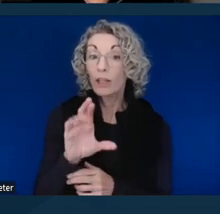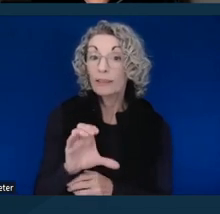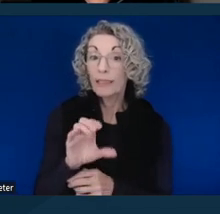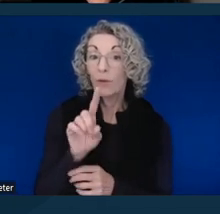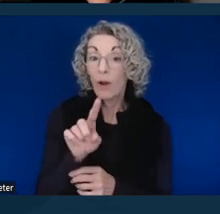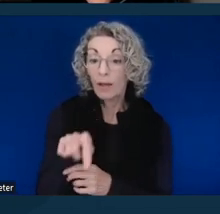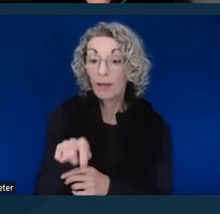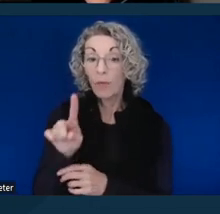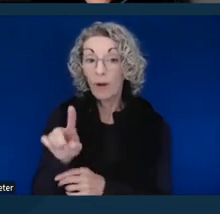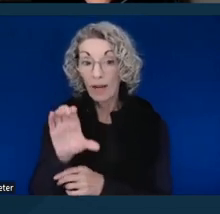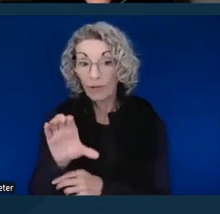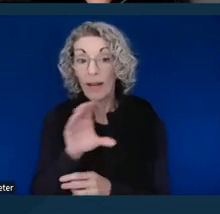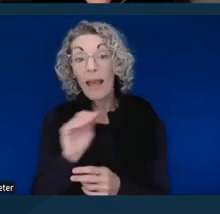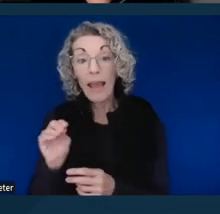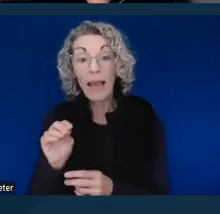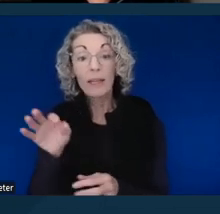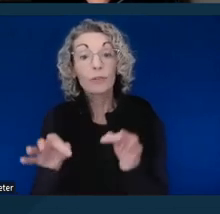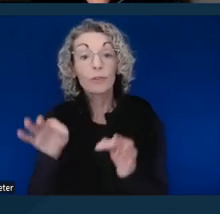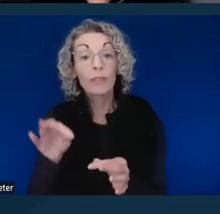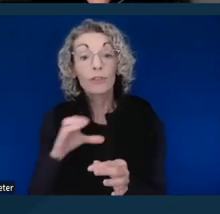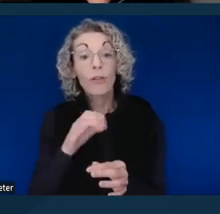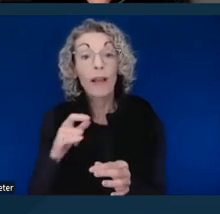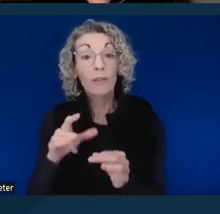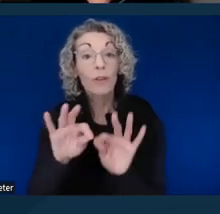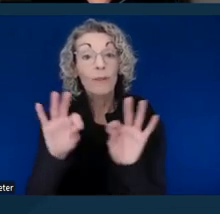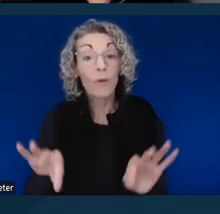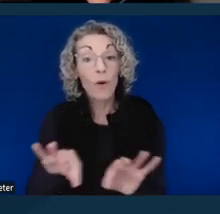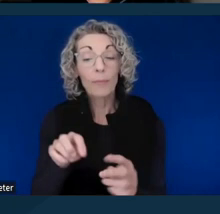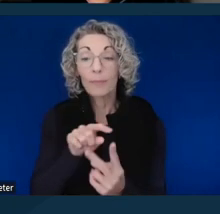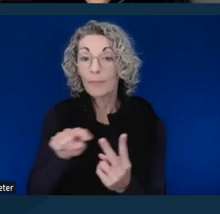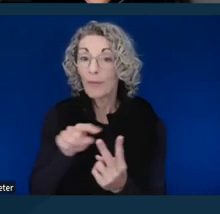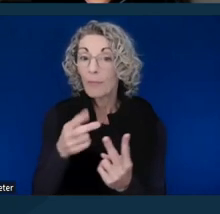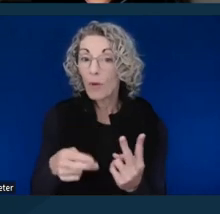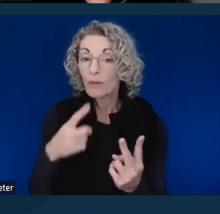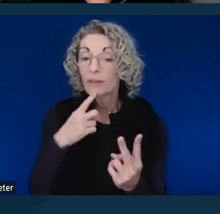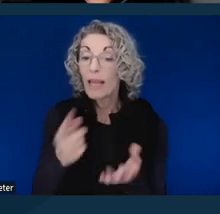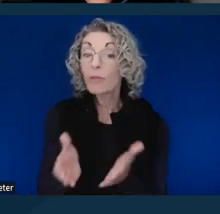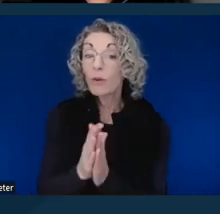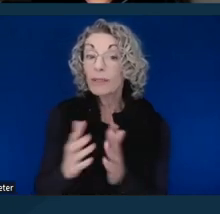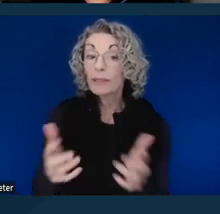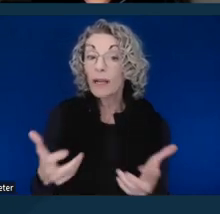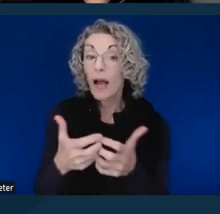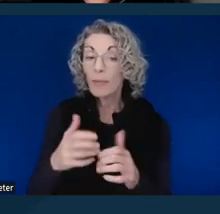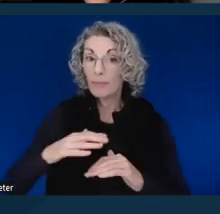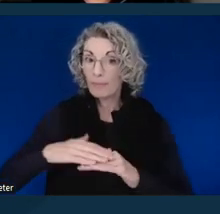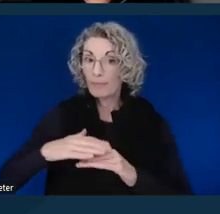and the Judicial Council form say to request accommodations at least five days in advance.